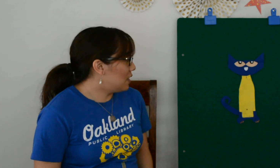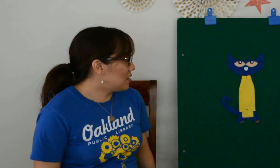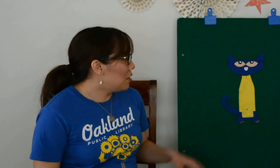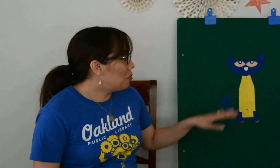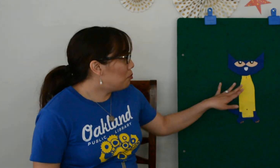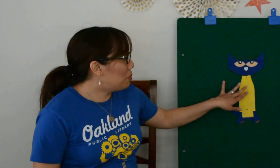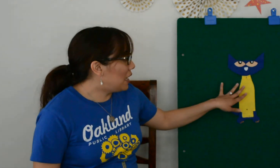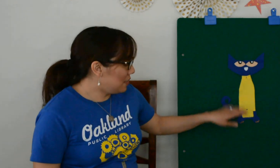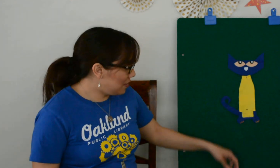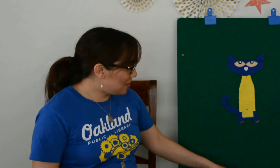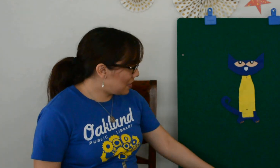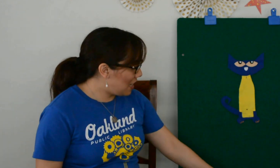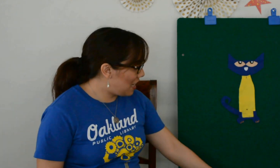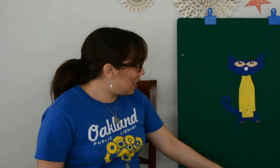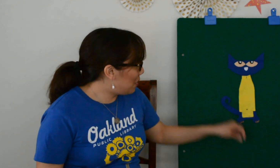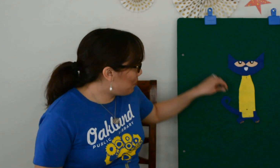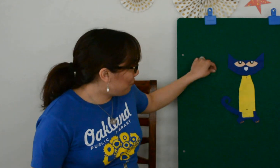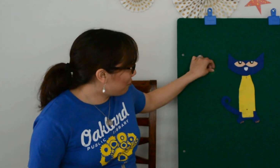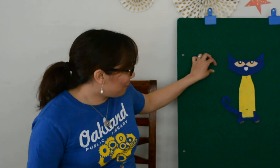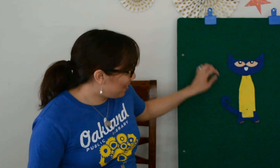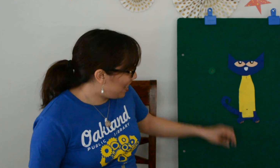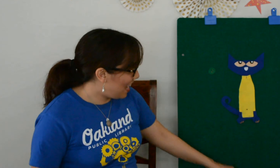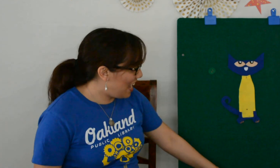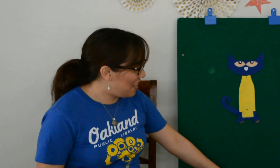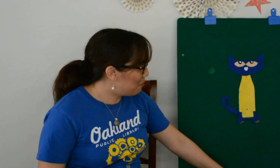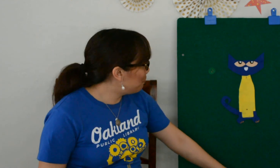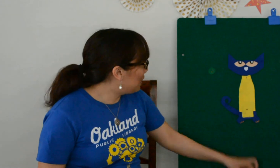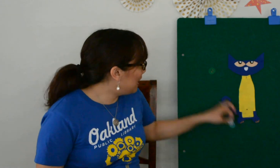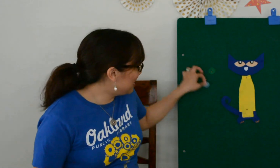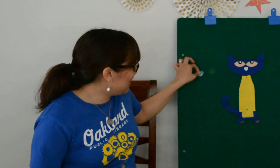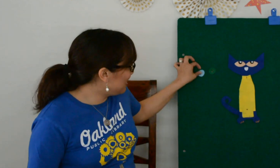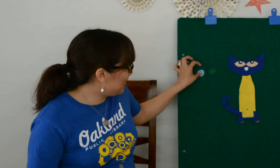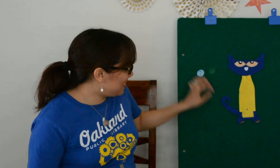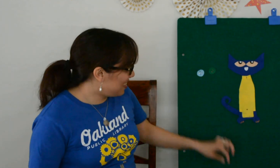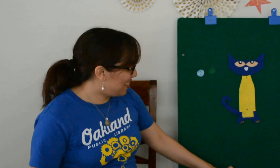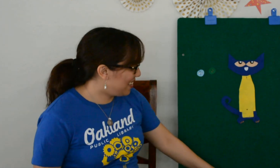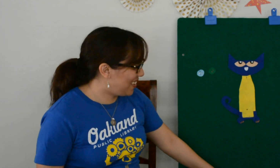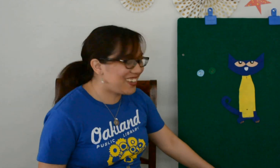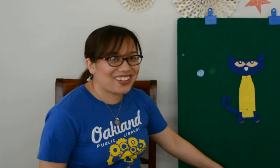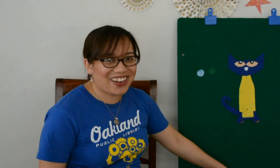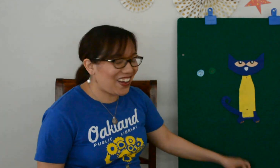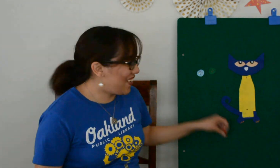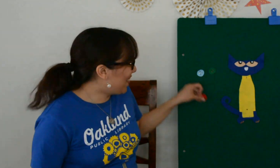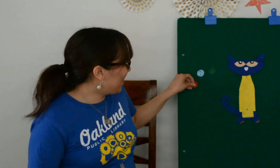Because buttons come and buttons go.